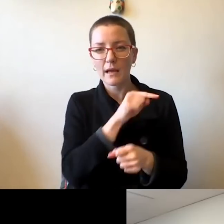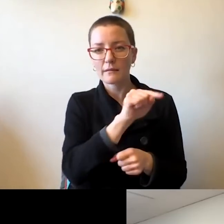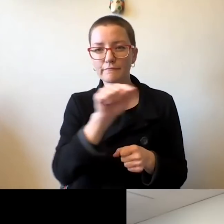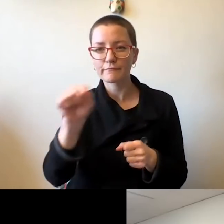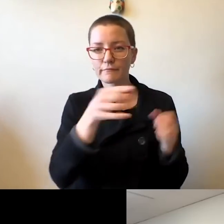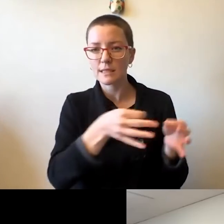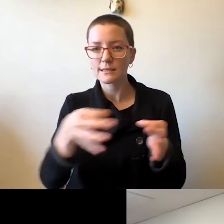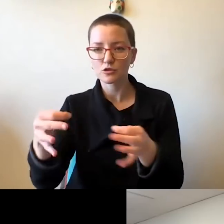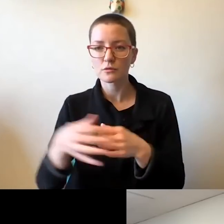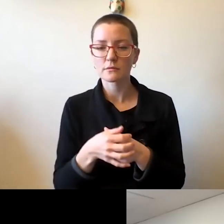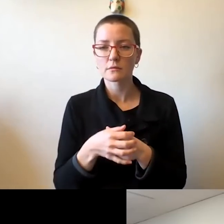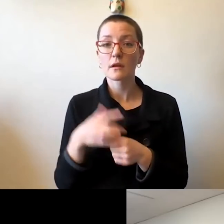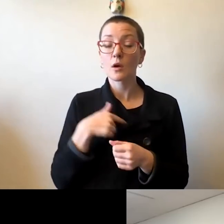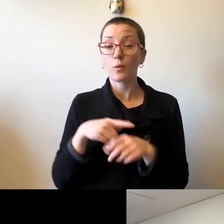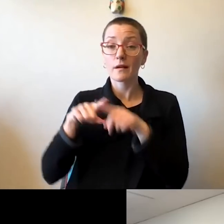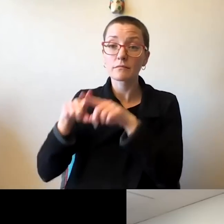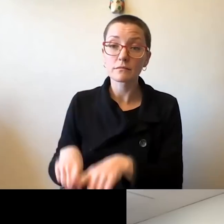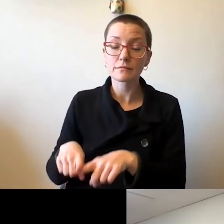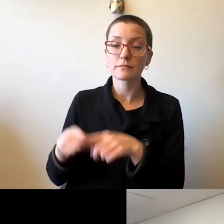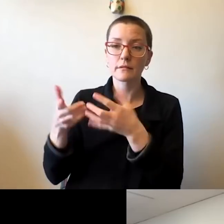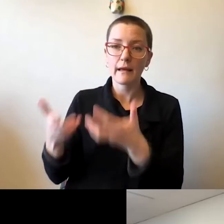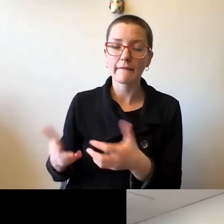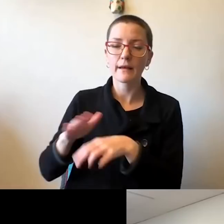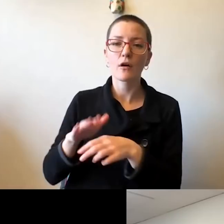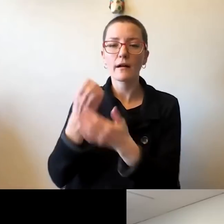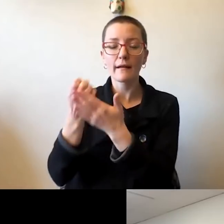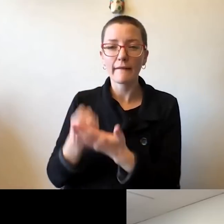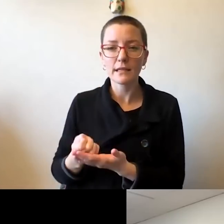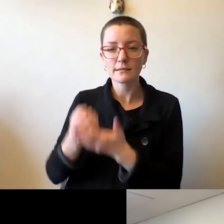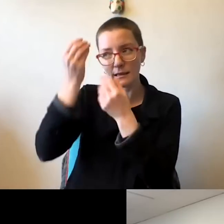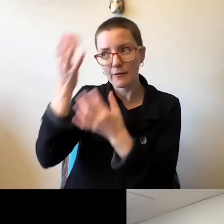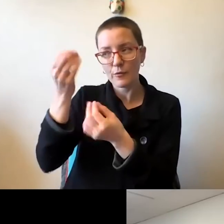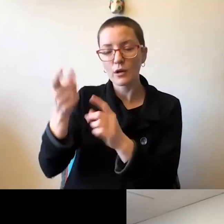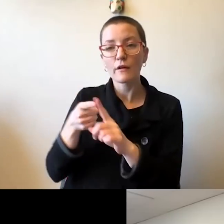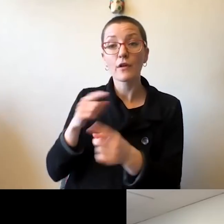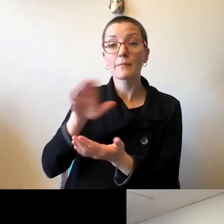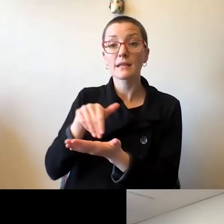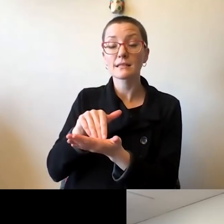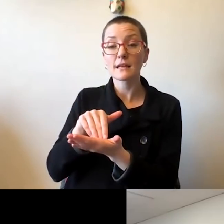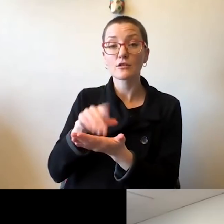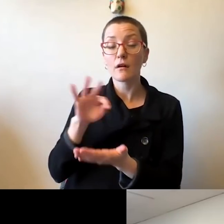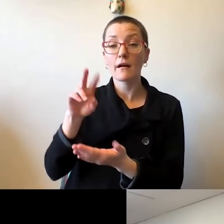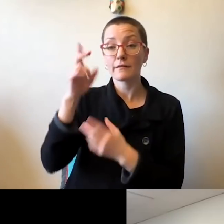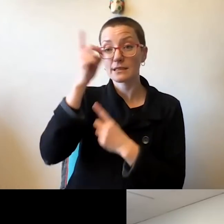We rely very heavily on evidence and information and advice from the Center for Disease Control and Prevention.